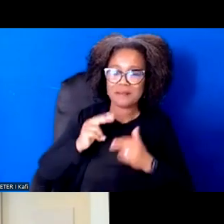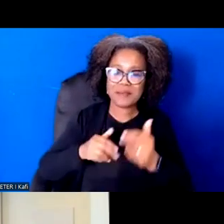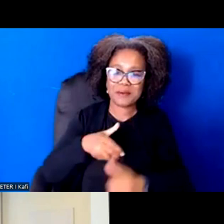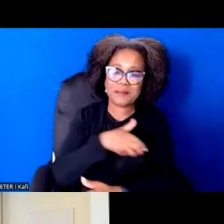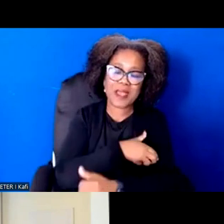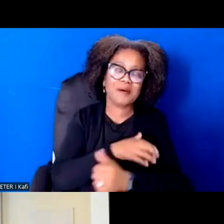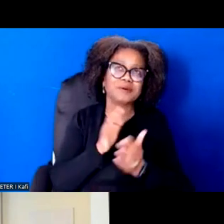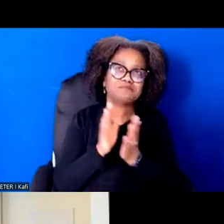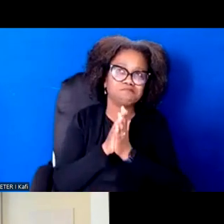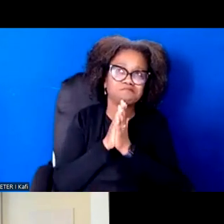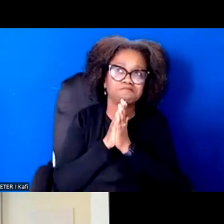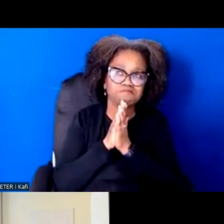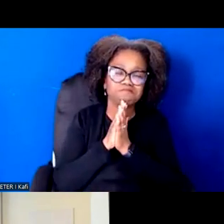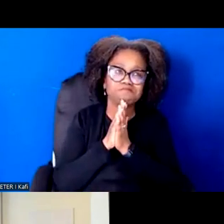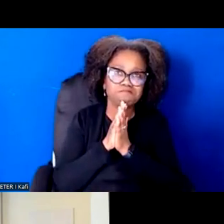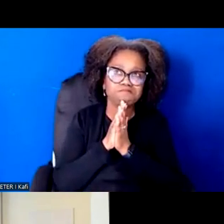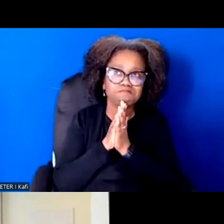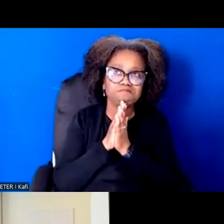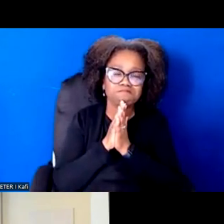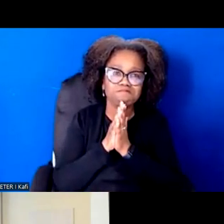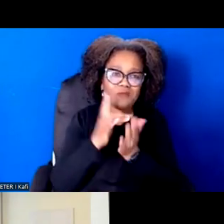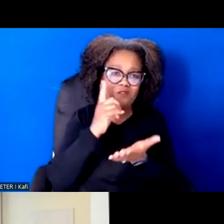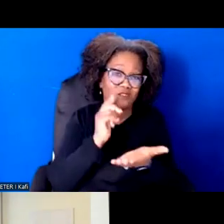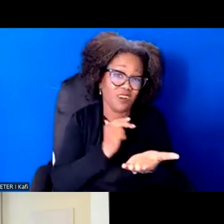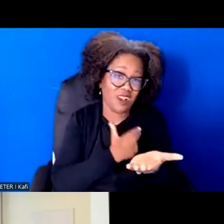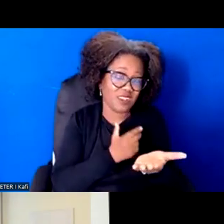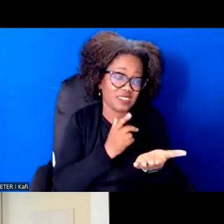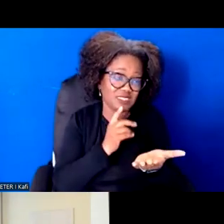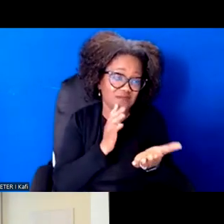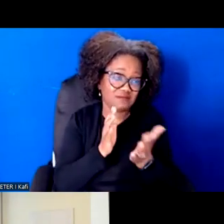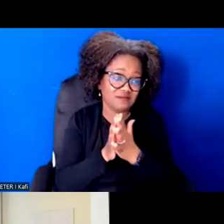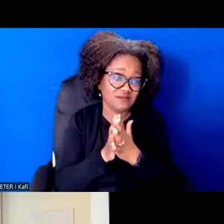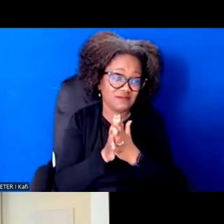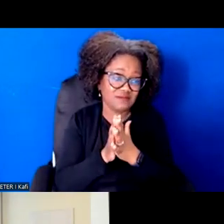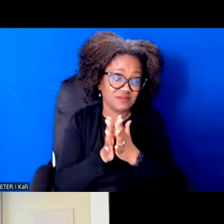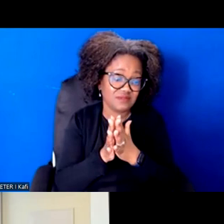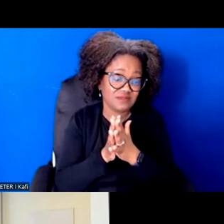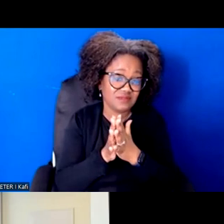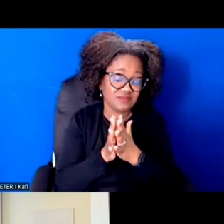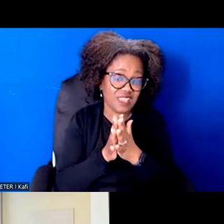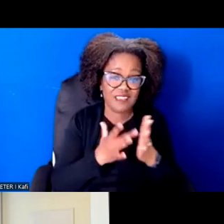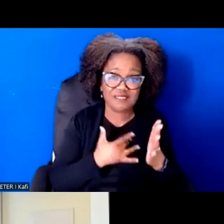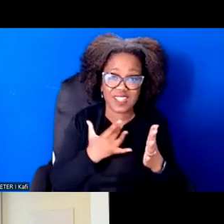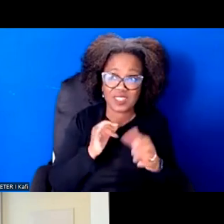Well, I mean, for us, I definitely think it's the it's the work that we do every day. Right.